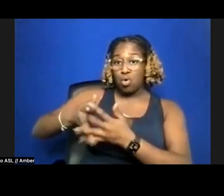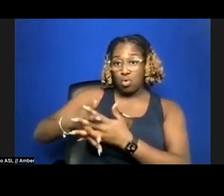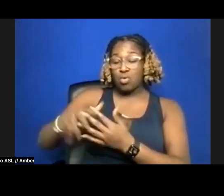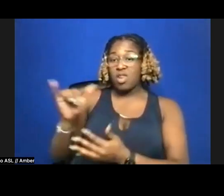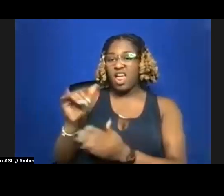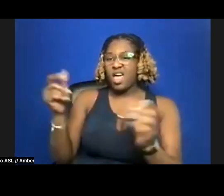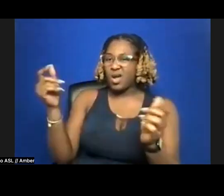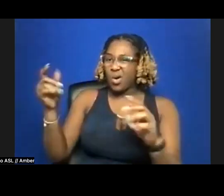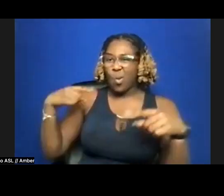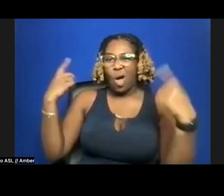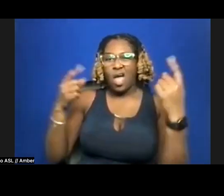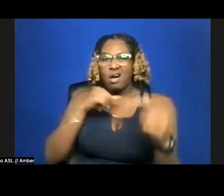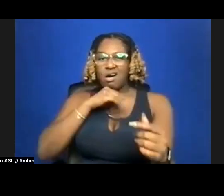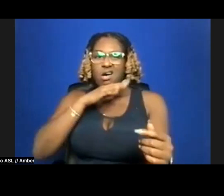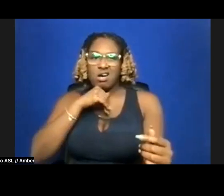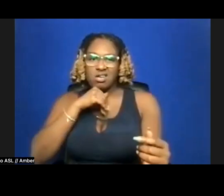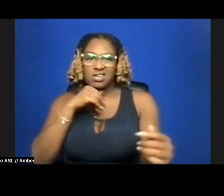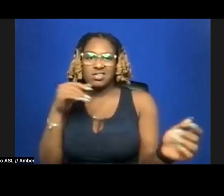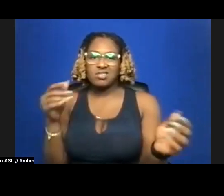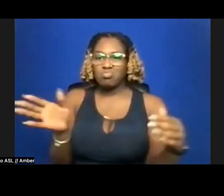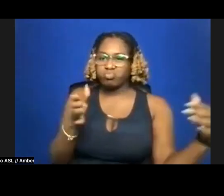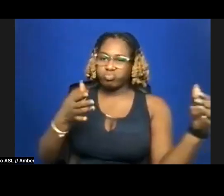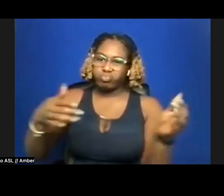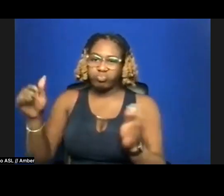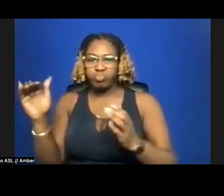a quiet belt around them—this holding back,